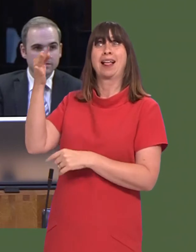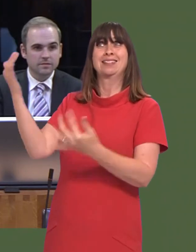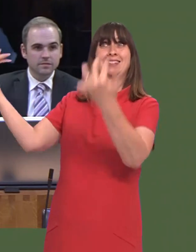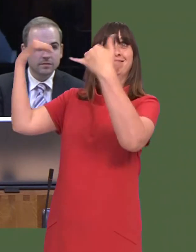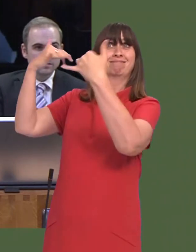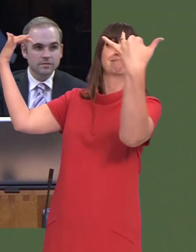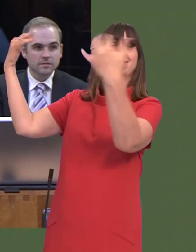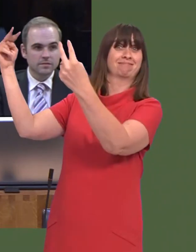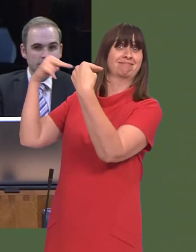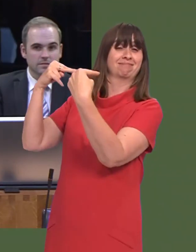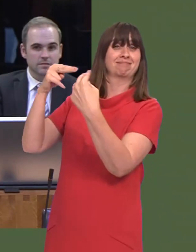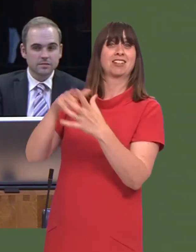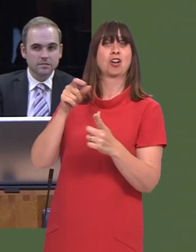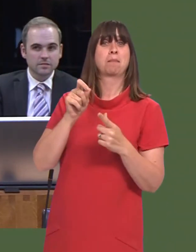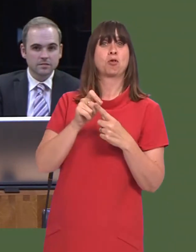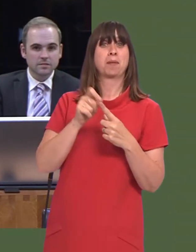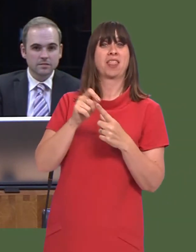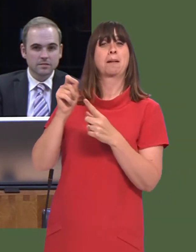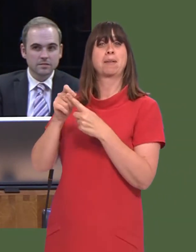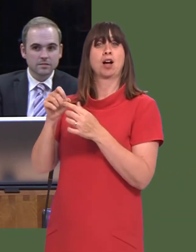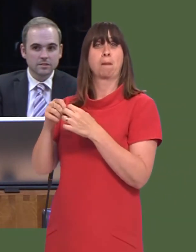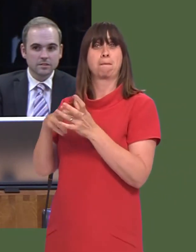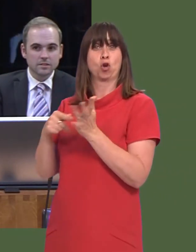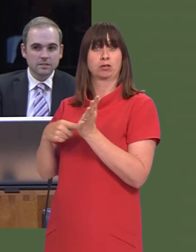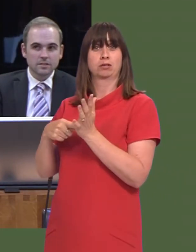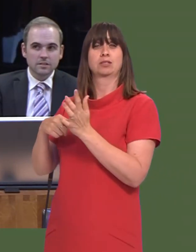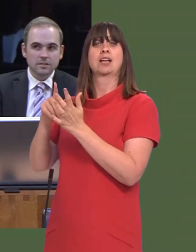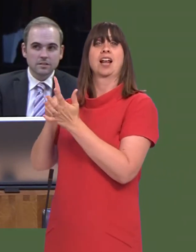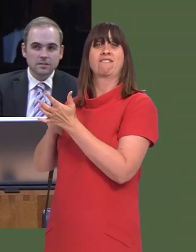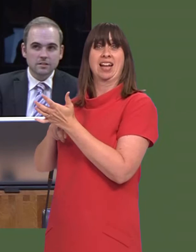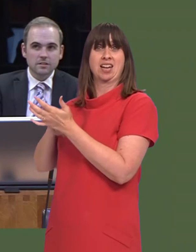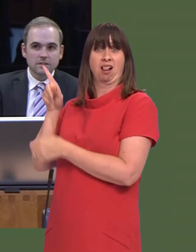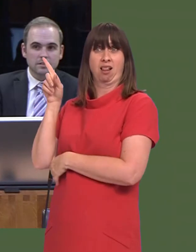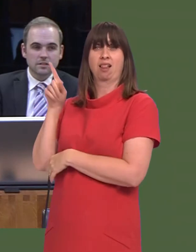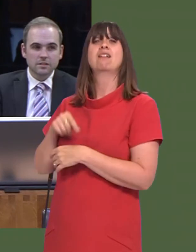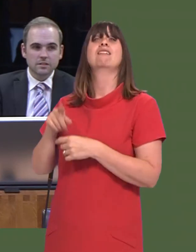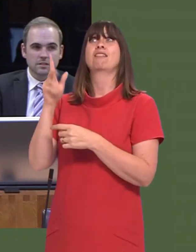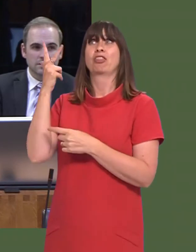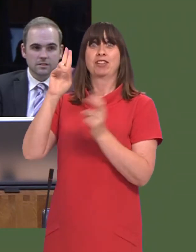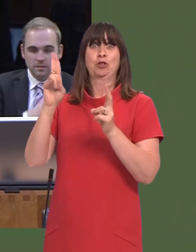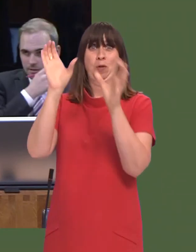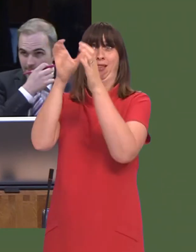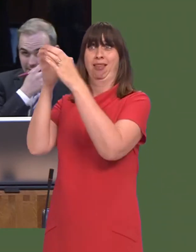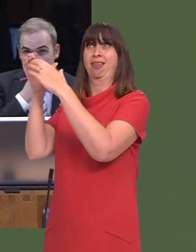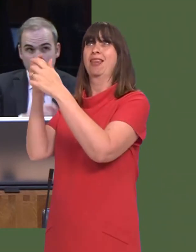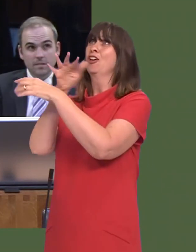from Anglesey to the Assembly today: Ysgol Porthaethwy; Ysgol Corn Hir, Llangefni and Parc y Bont in Llanddaniel.